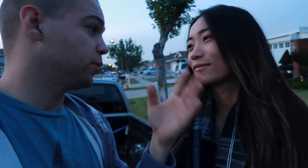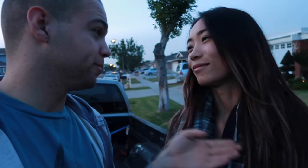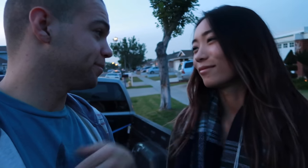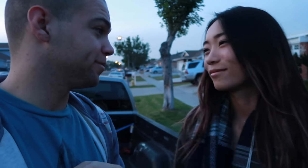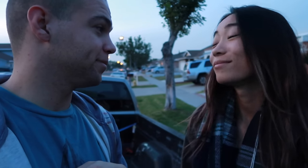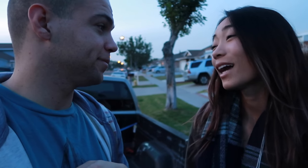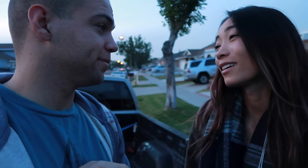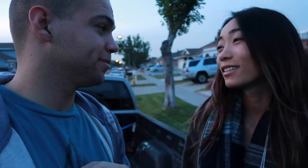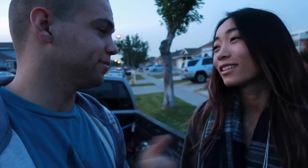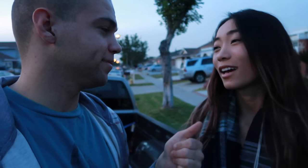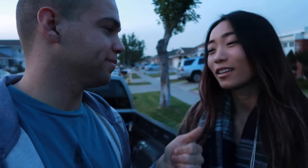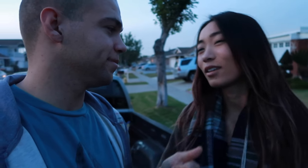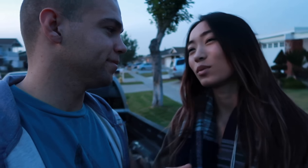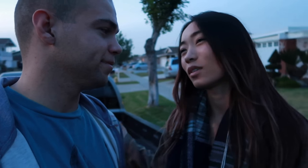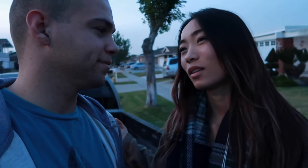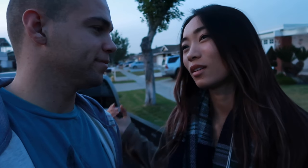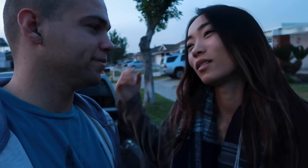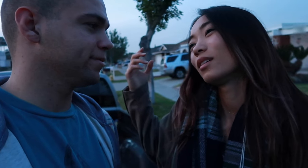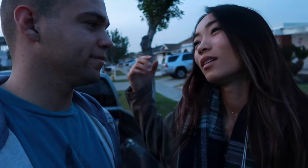yeah yeah. I thought it was a good idea.